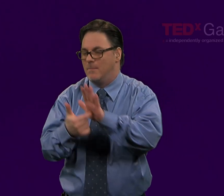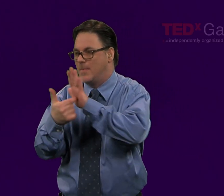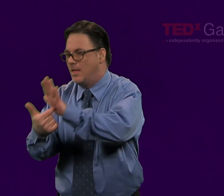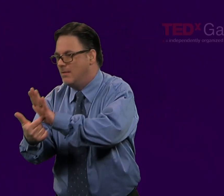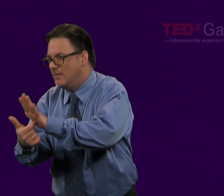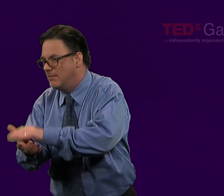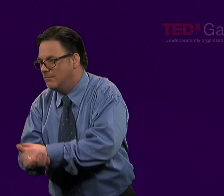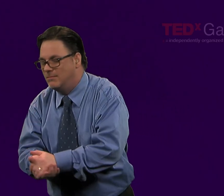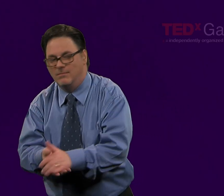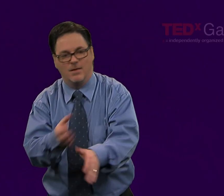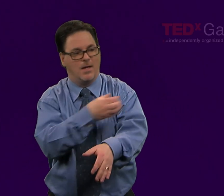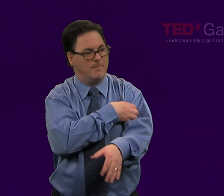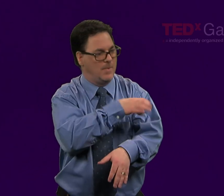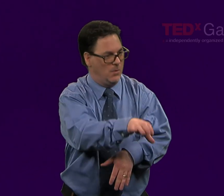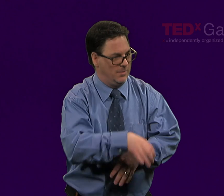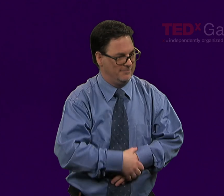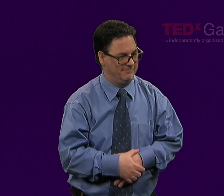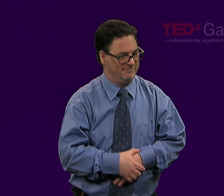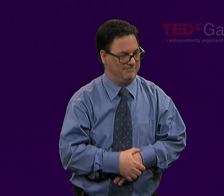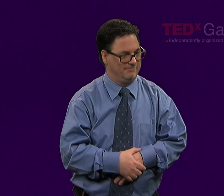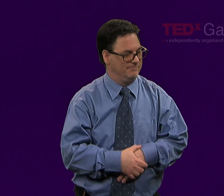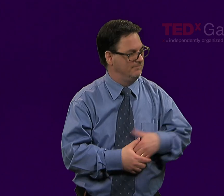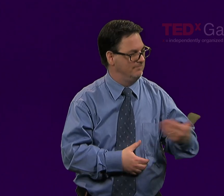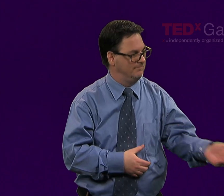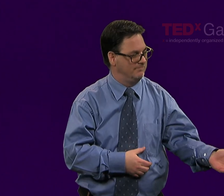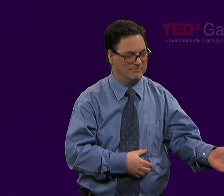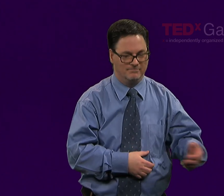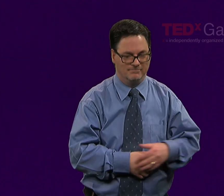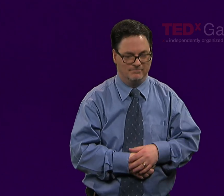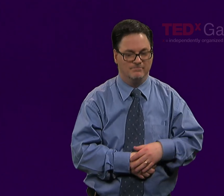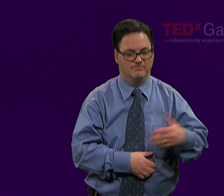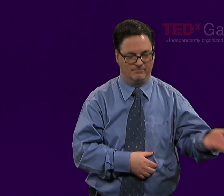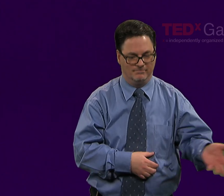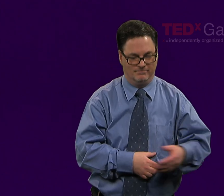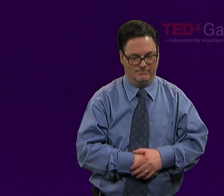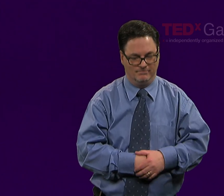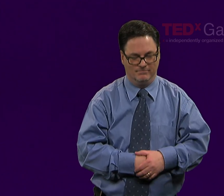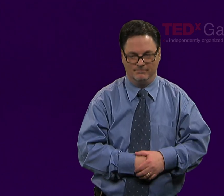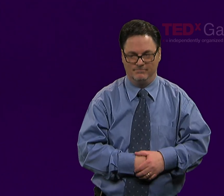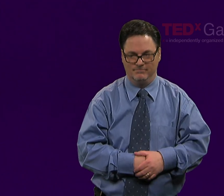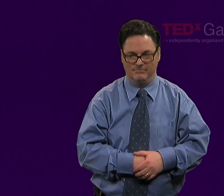So the way that we go about this is by asking, by modeling, and by empowering.